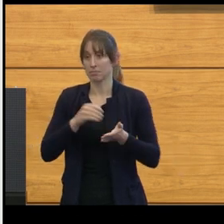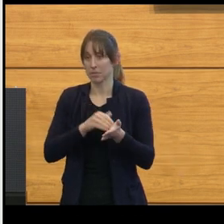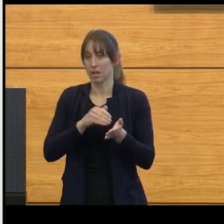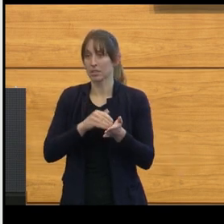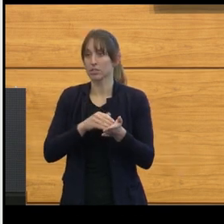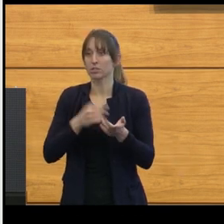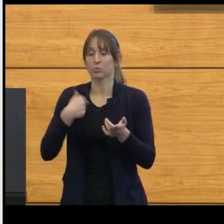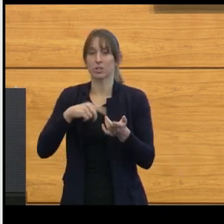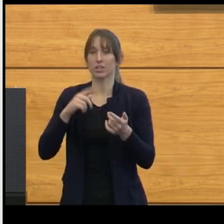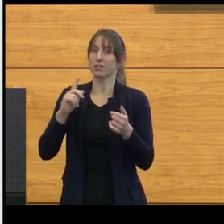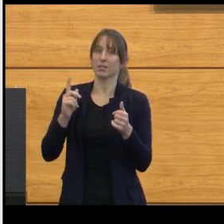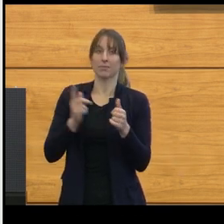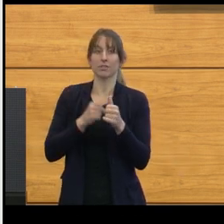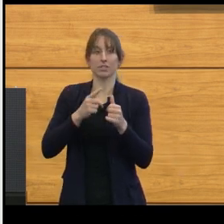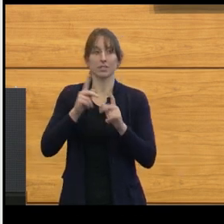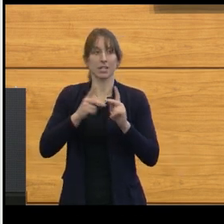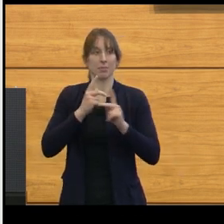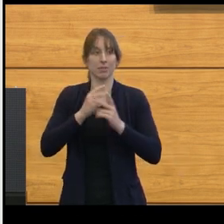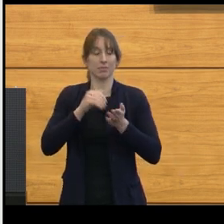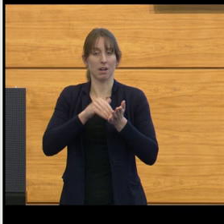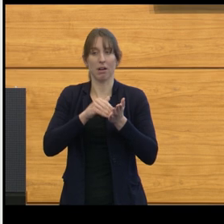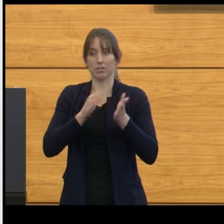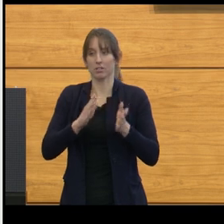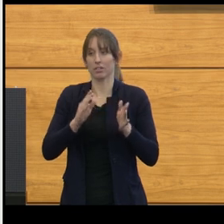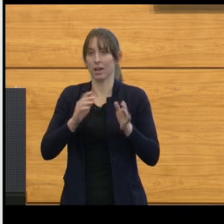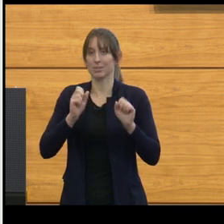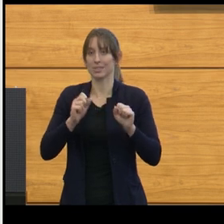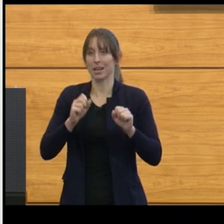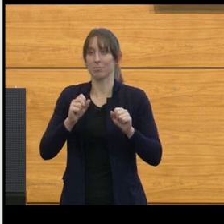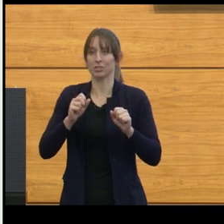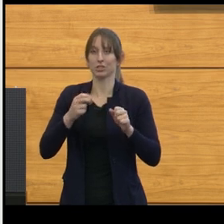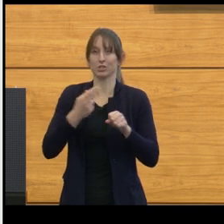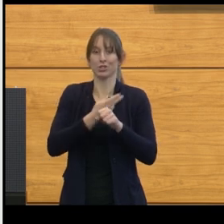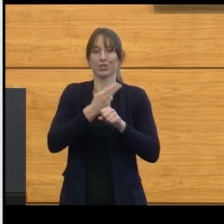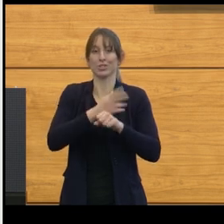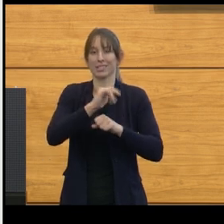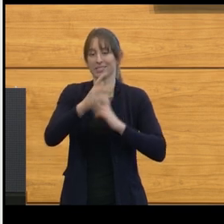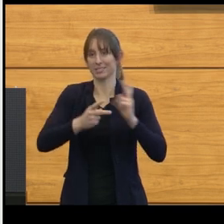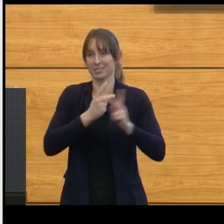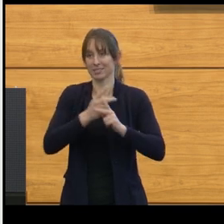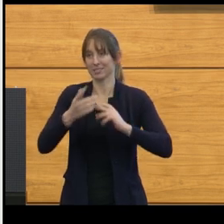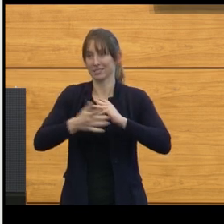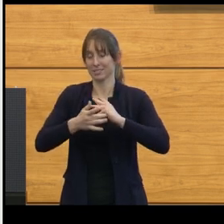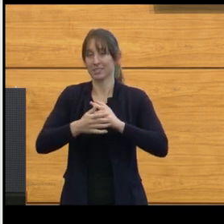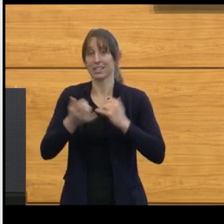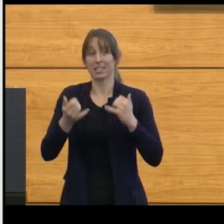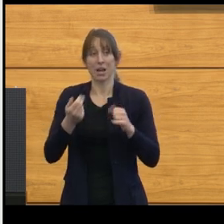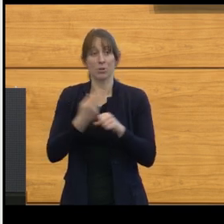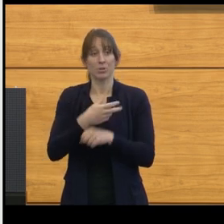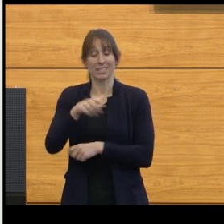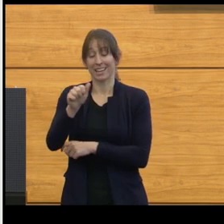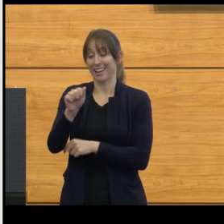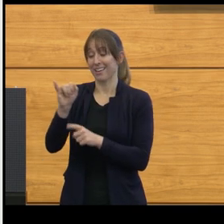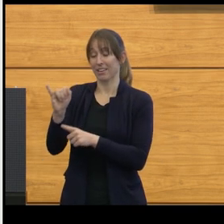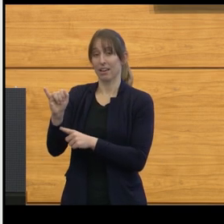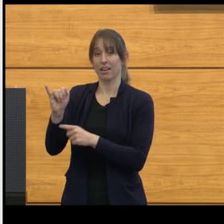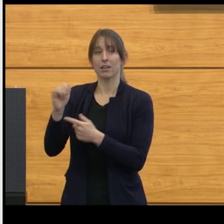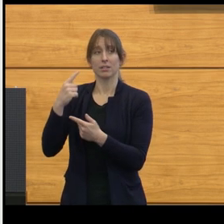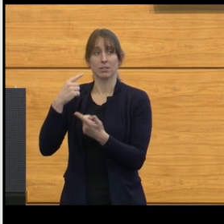Using AI, we were able as well to understand now all the various molecular genetics that could be applied to this system.